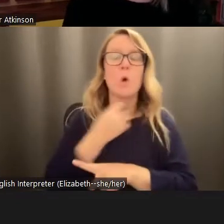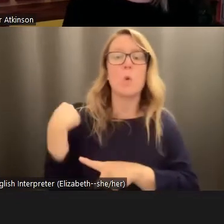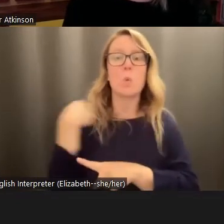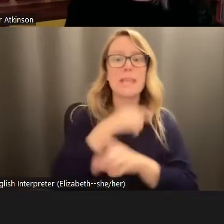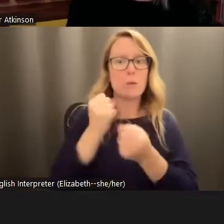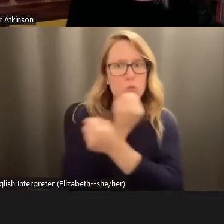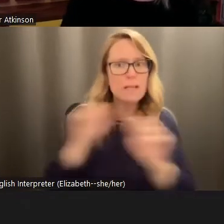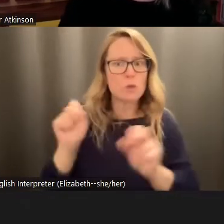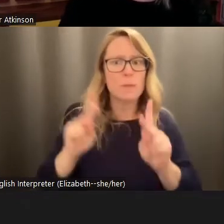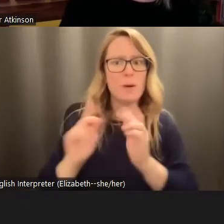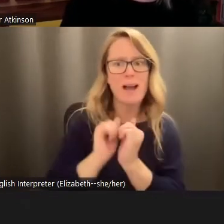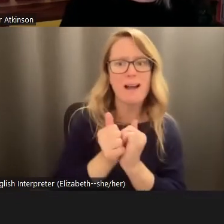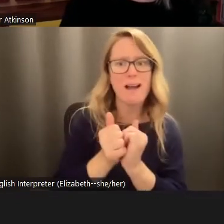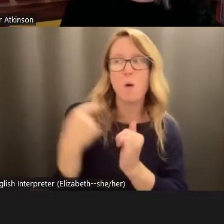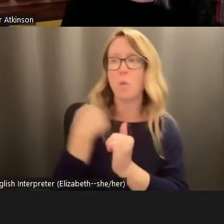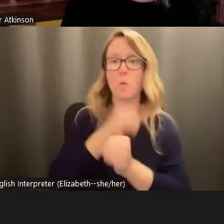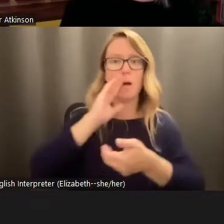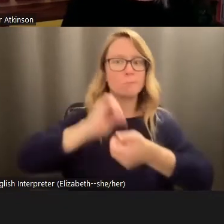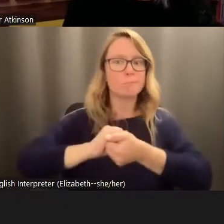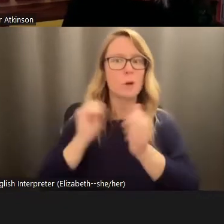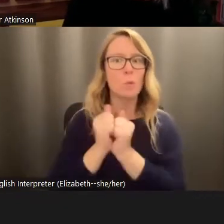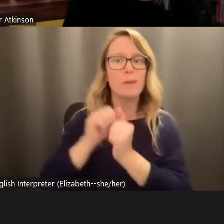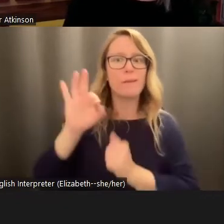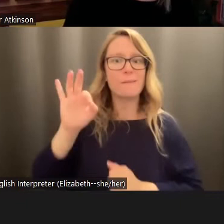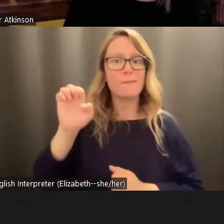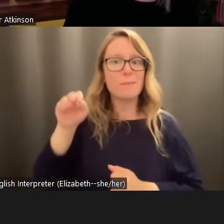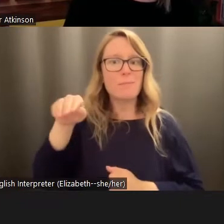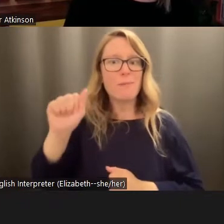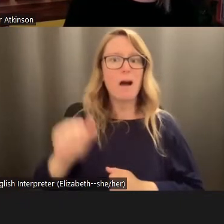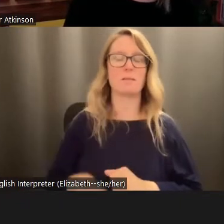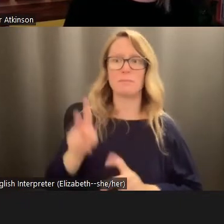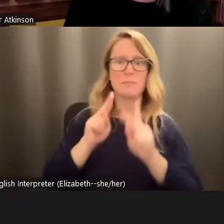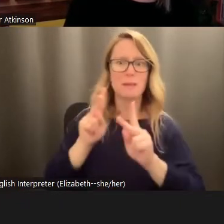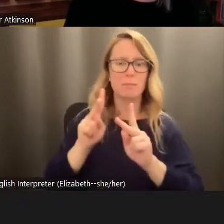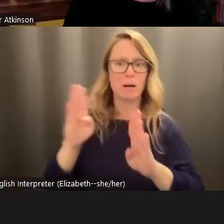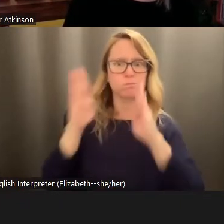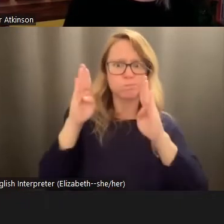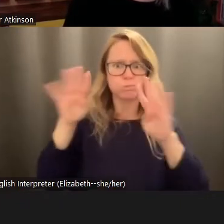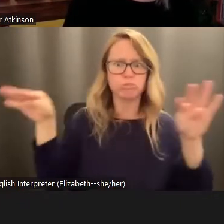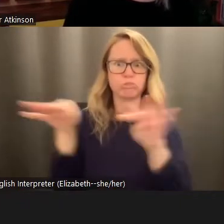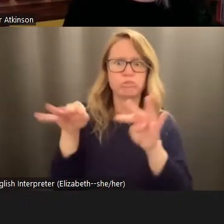people? How do we partner with FEMA? How do we bring to people's attention that we have people at shelters? We have